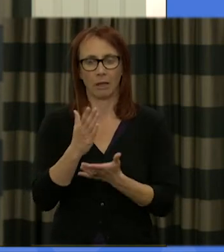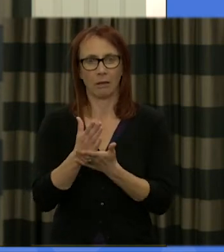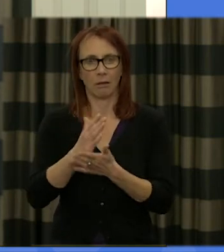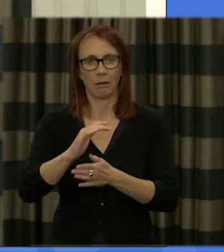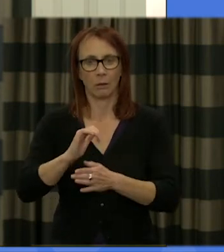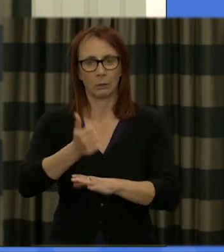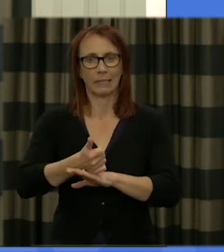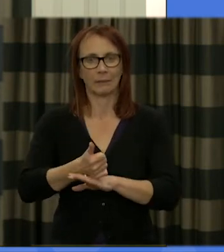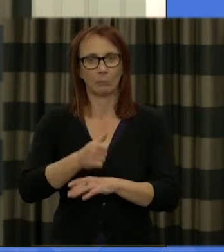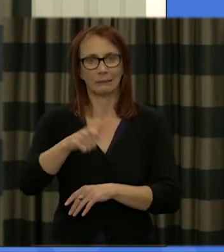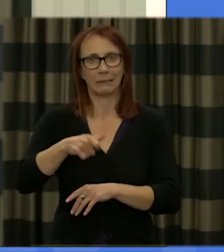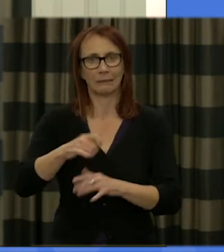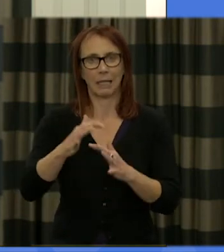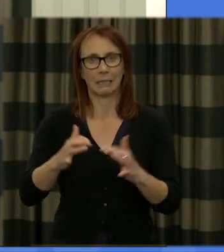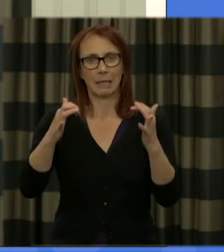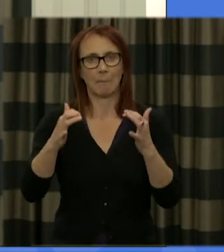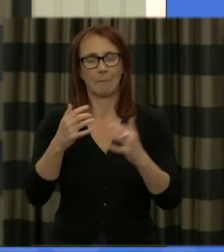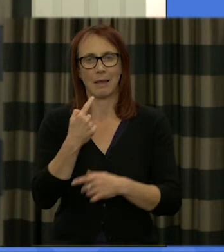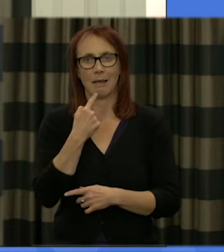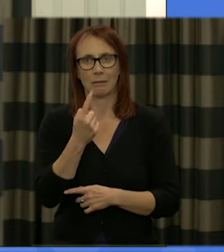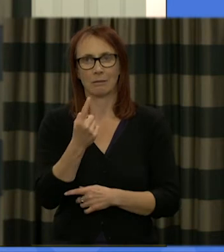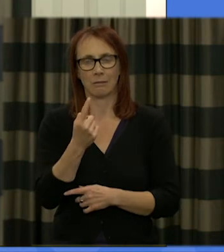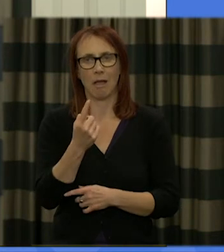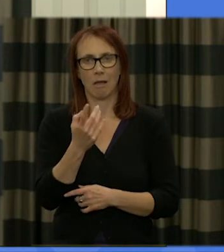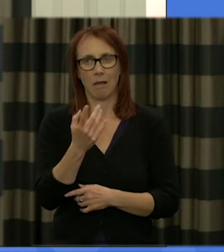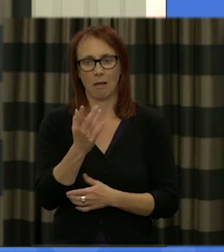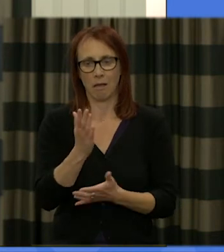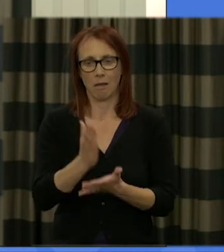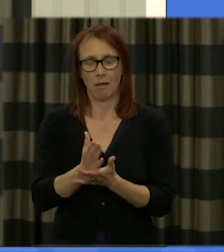citizen's assembly she made clear that she intended for the government to take